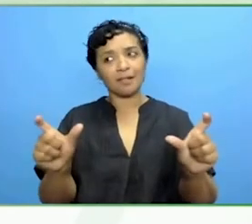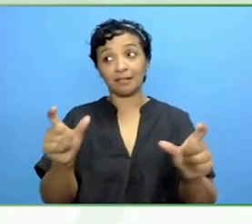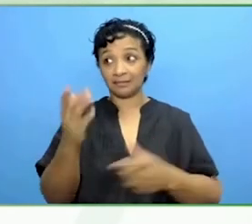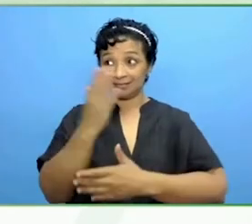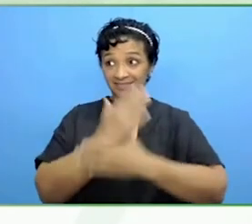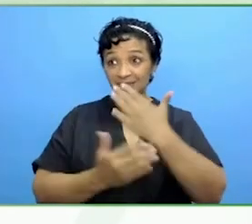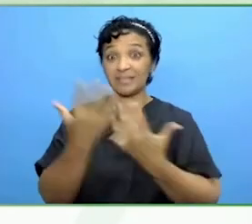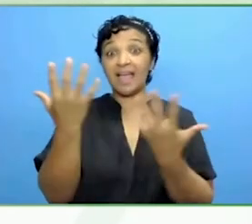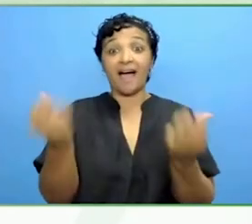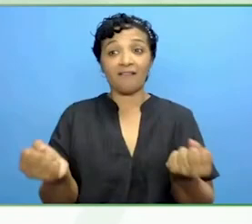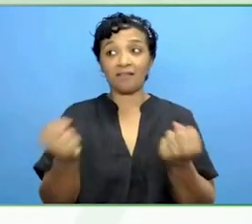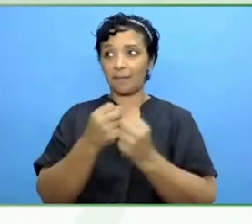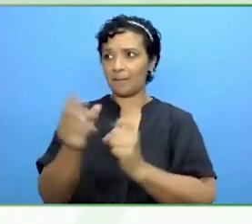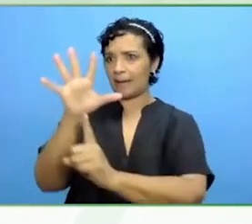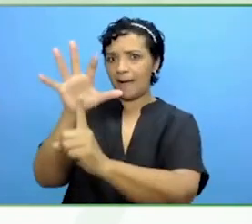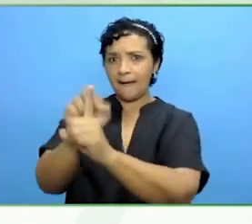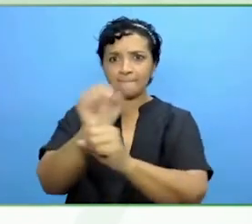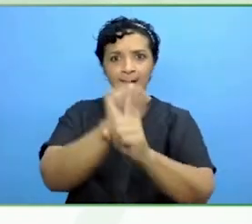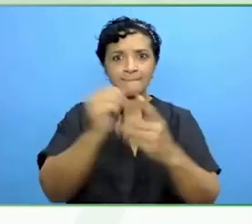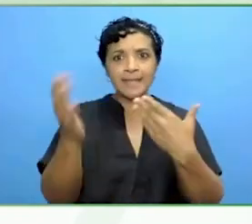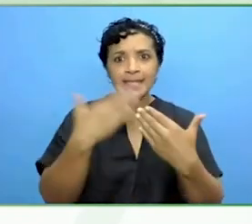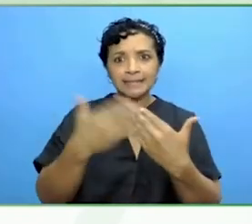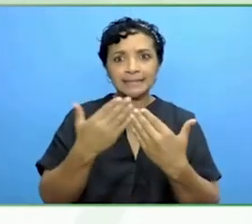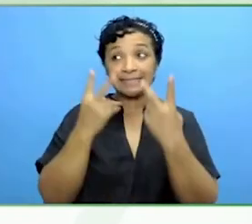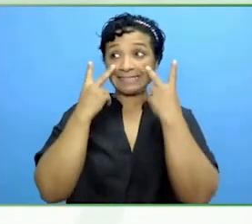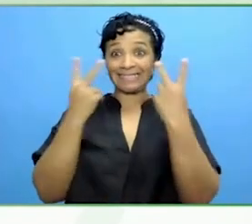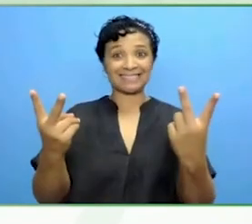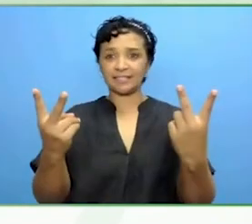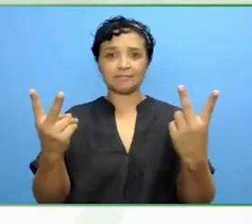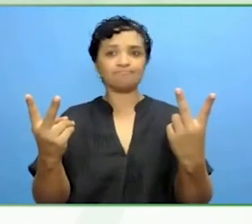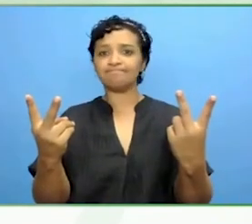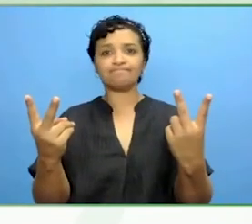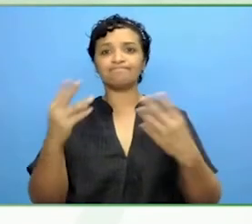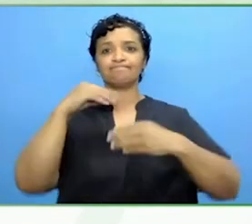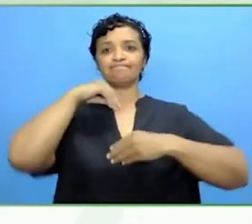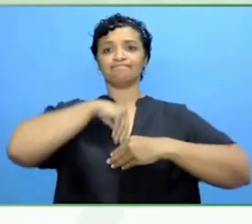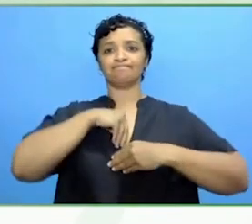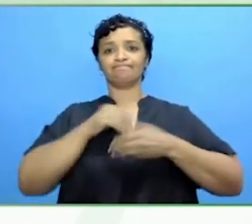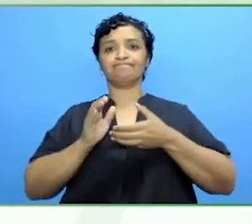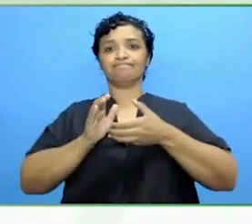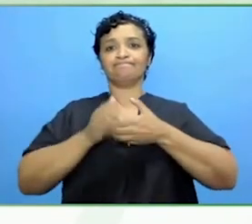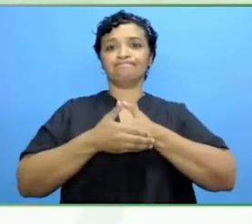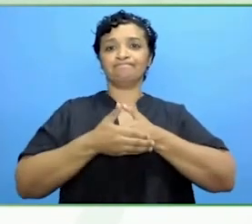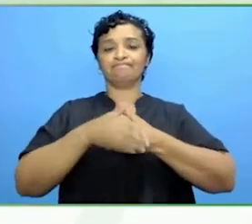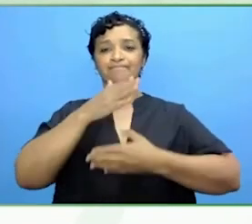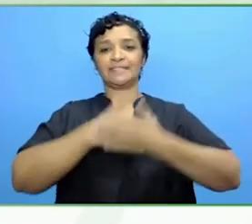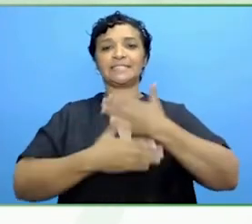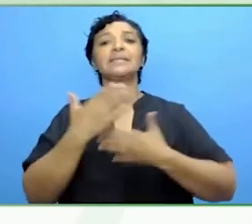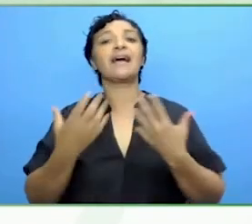understand and we don't recognise. Part of my education in all of this has really been Andria helping